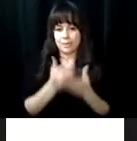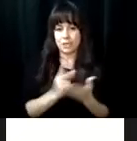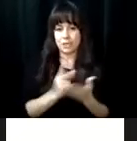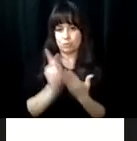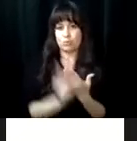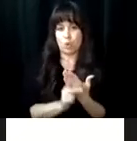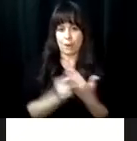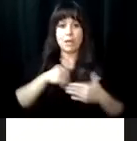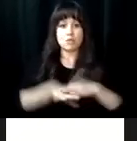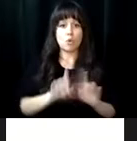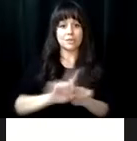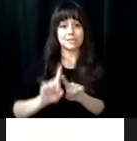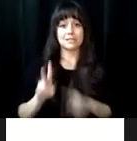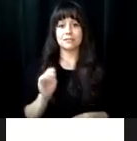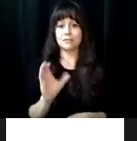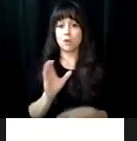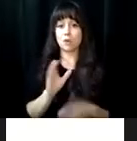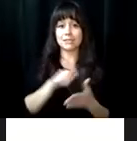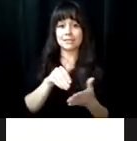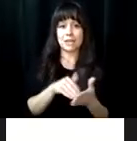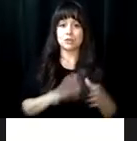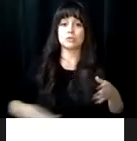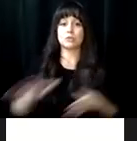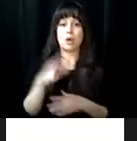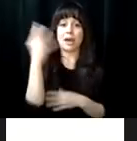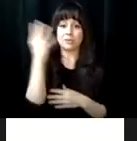services through the commission's vocational rehabilitation program to